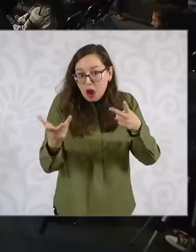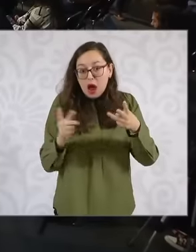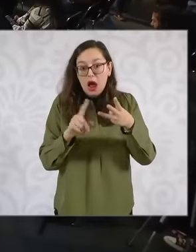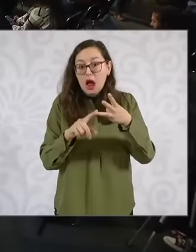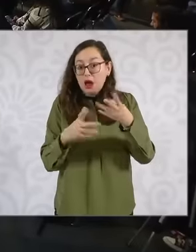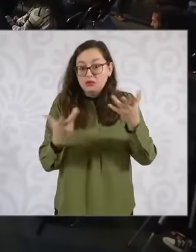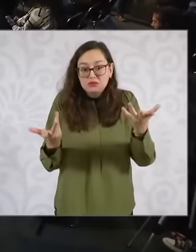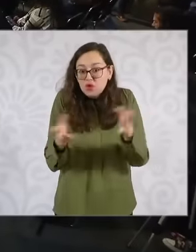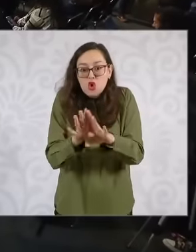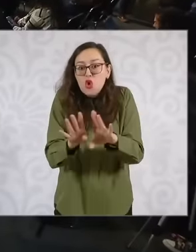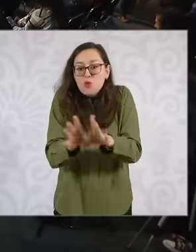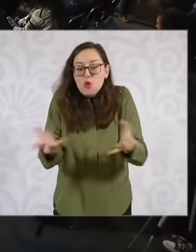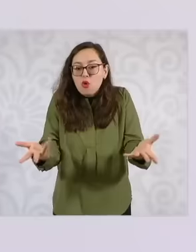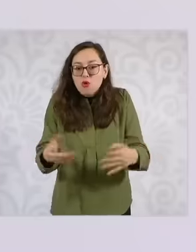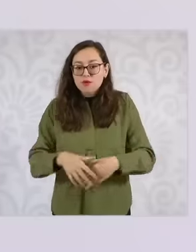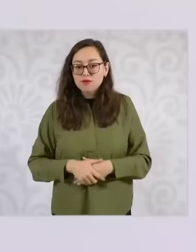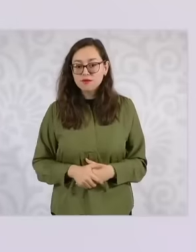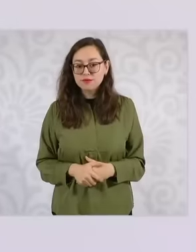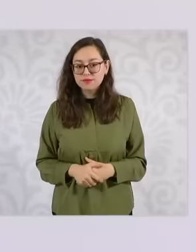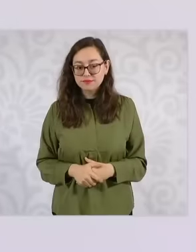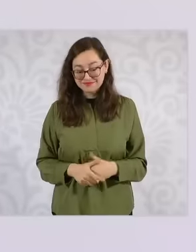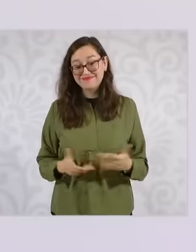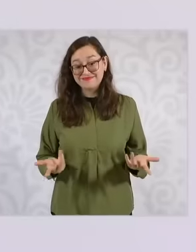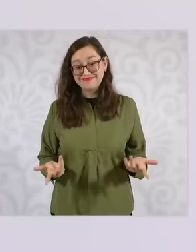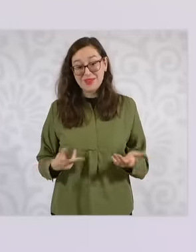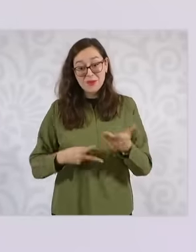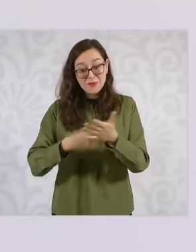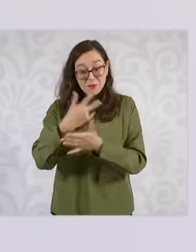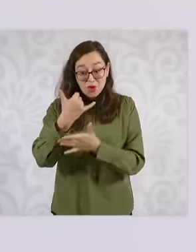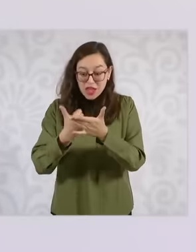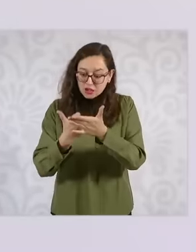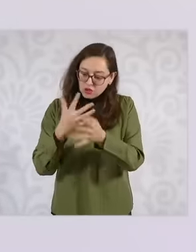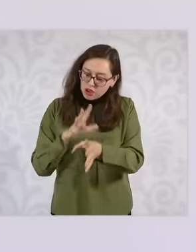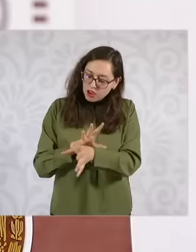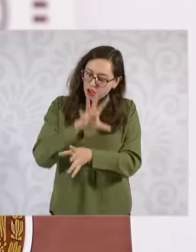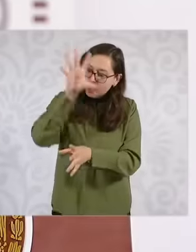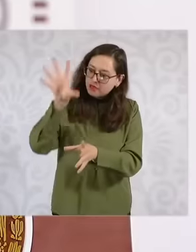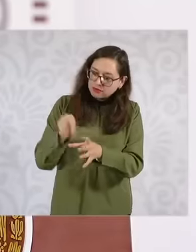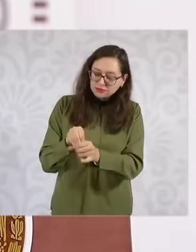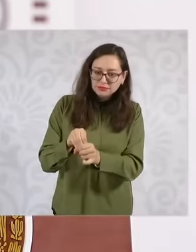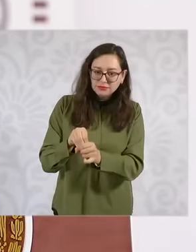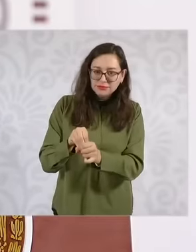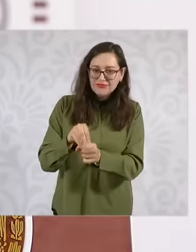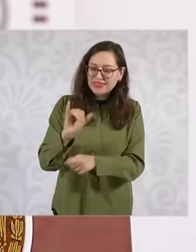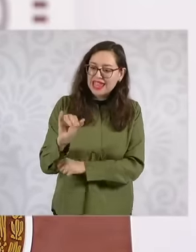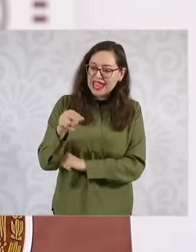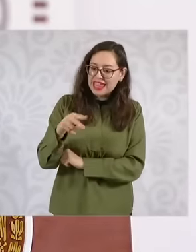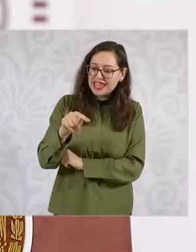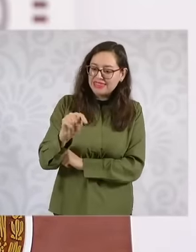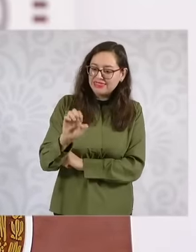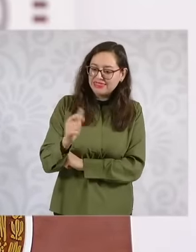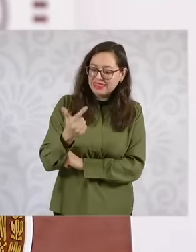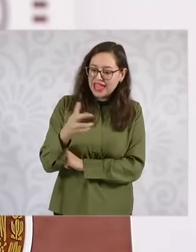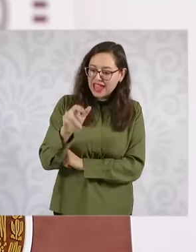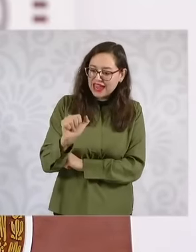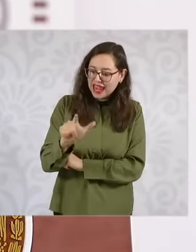precisely the comprehensive project that we are going to develop you are not going to pave where